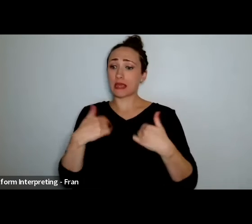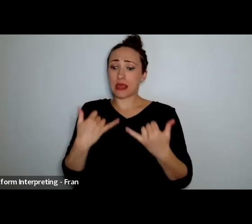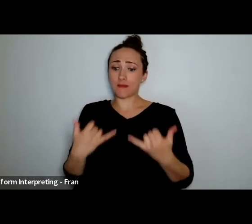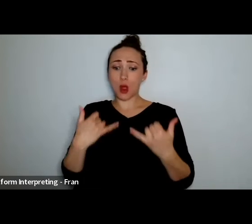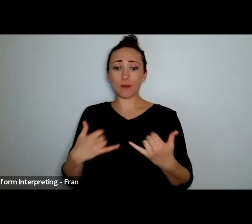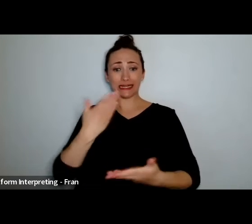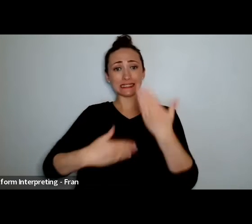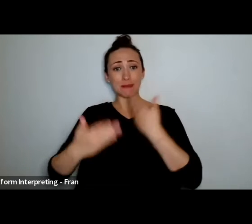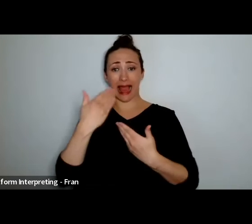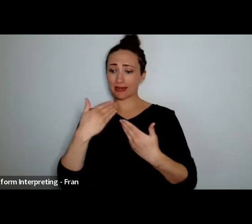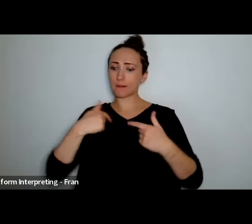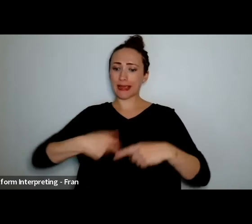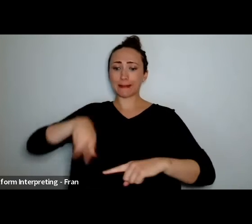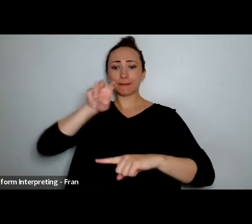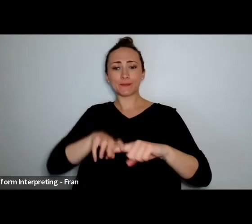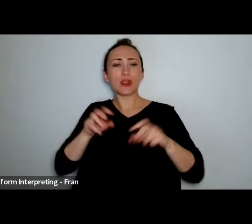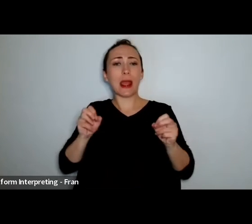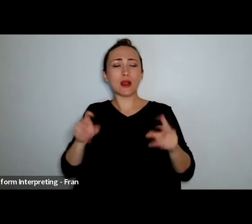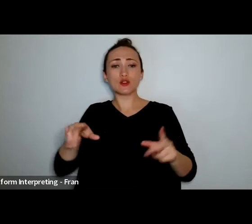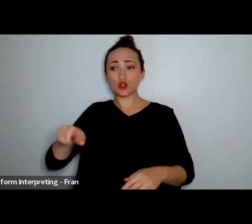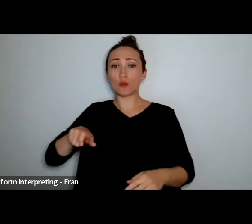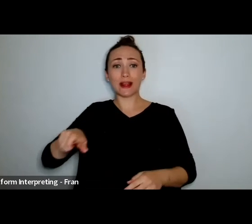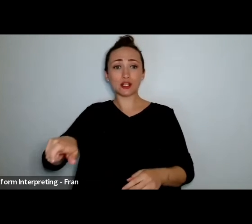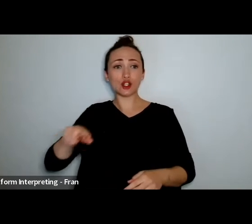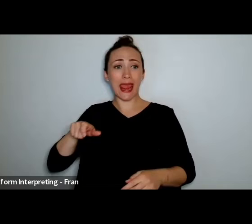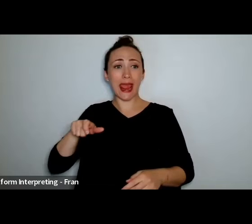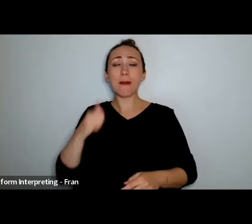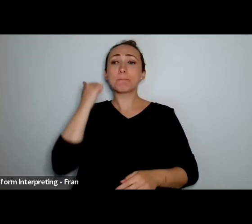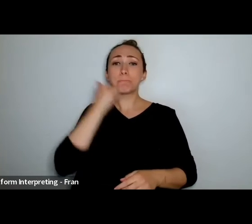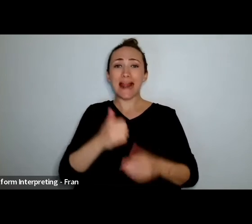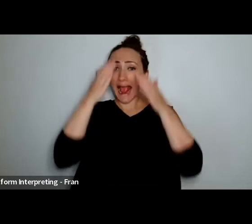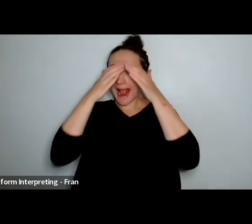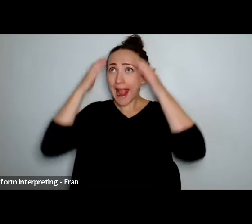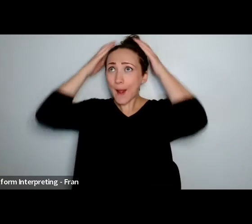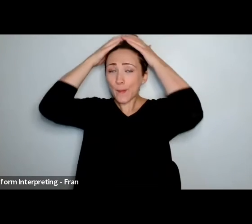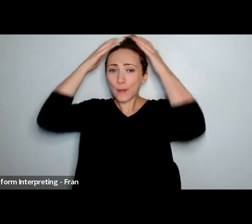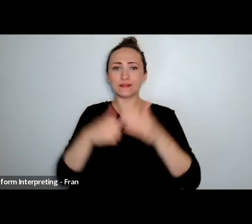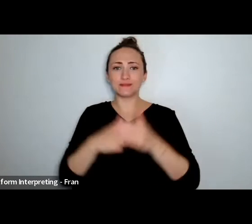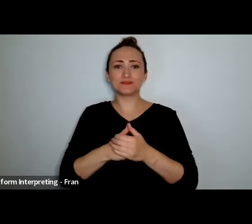I got my black hair up in a bun and I'm wearing a brown top, I've been working and performing in